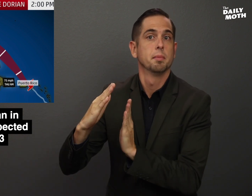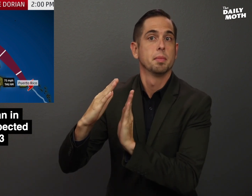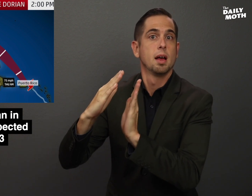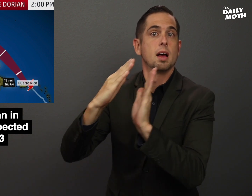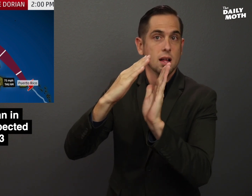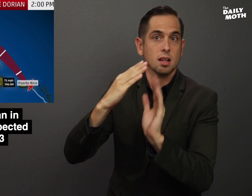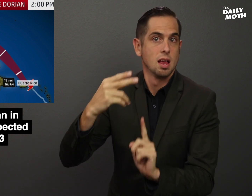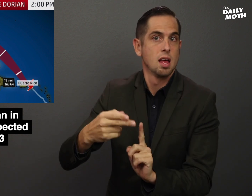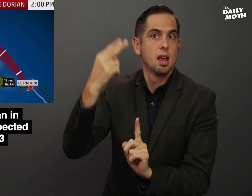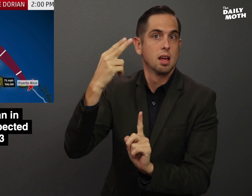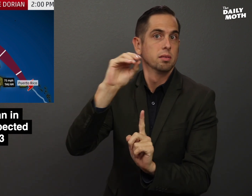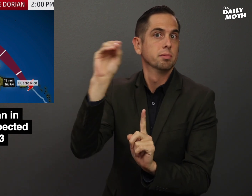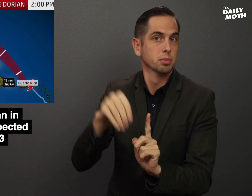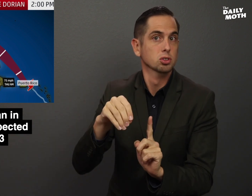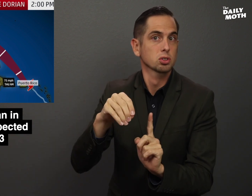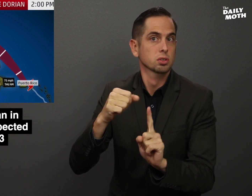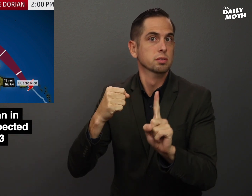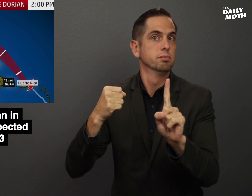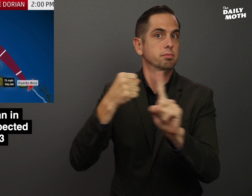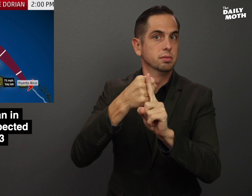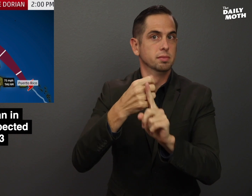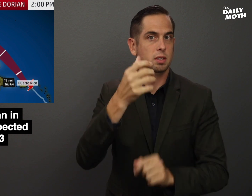a path that has a high probability of making landfall